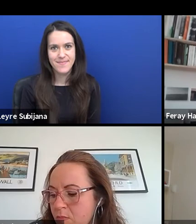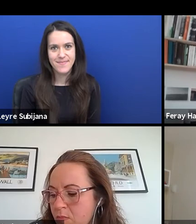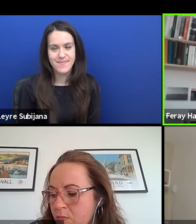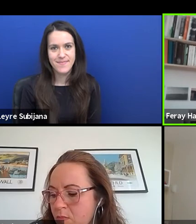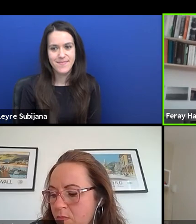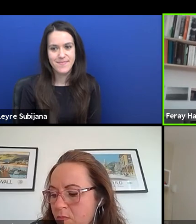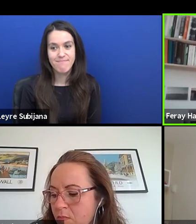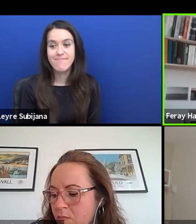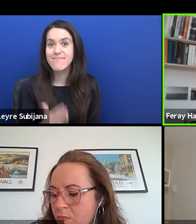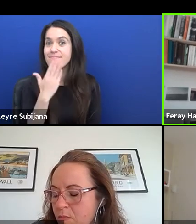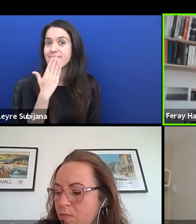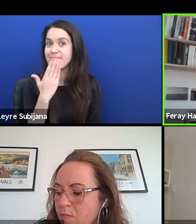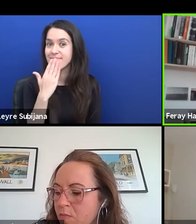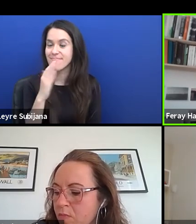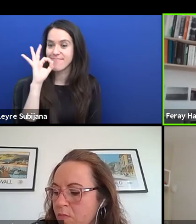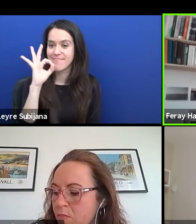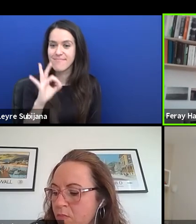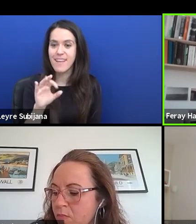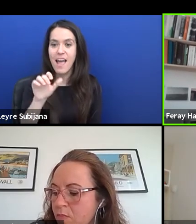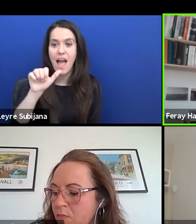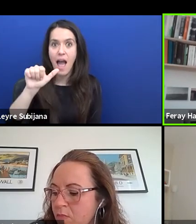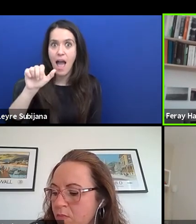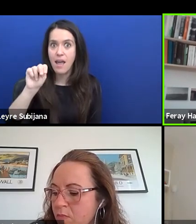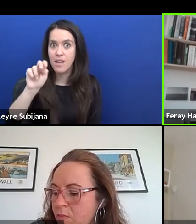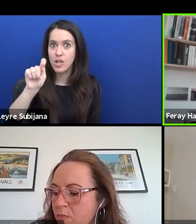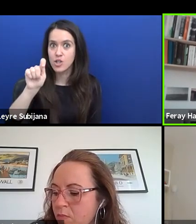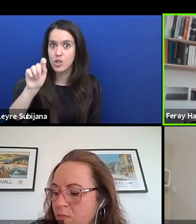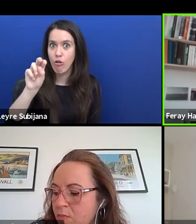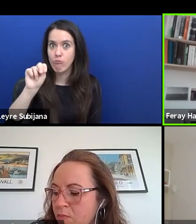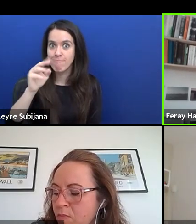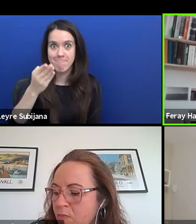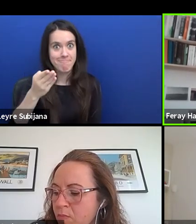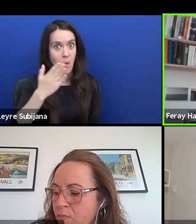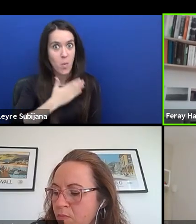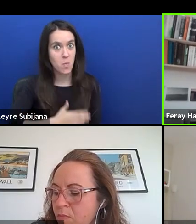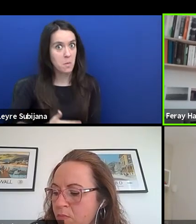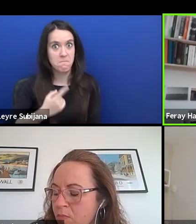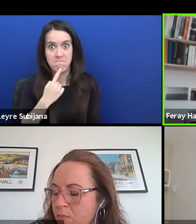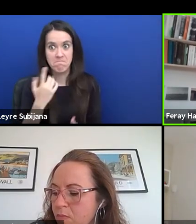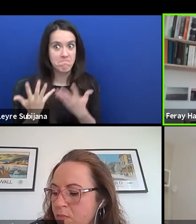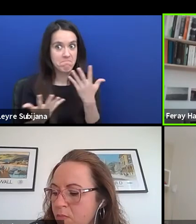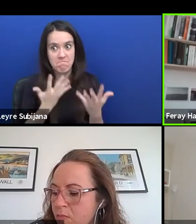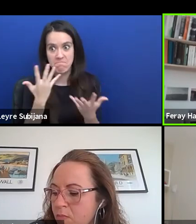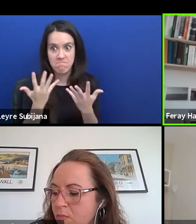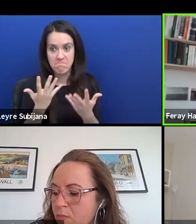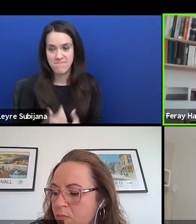Thank you. Thank you. Anton, you want to say a couple of sentences at the end?